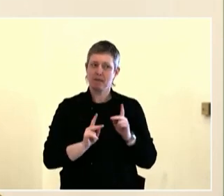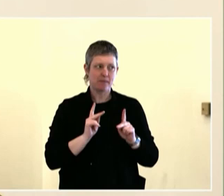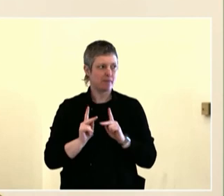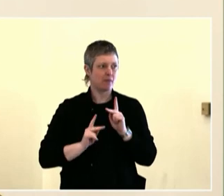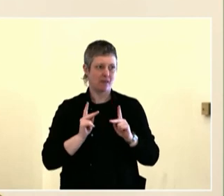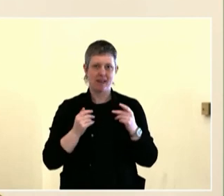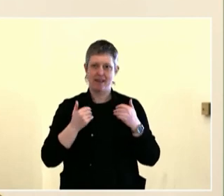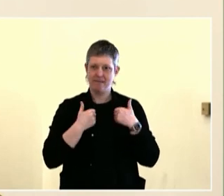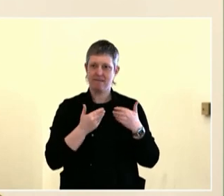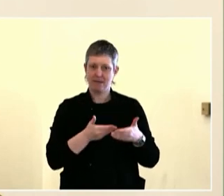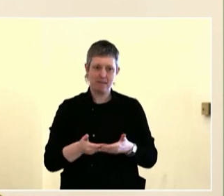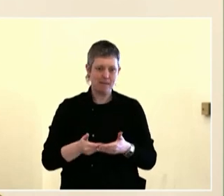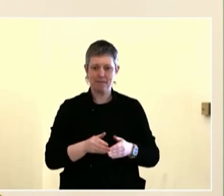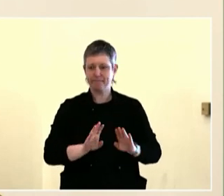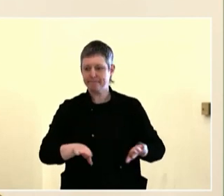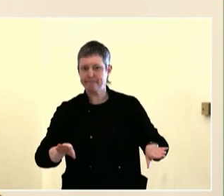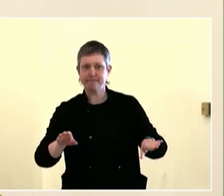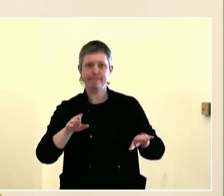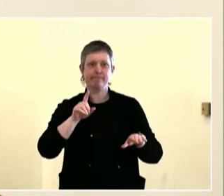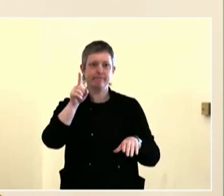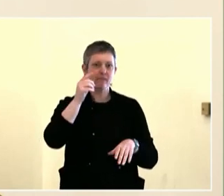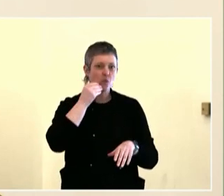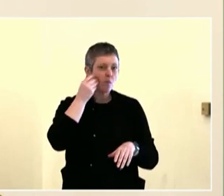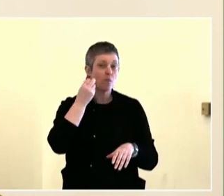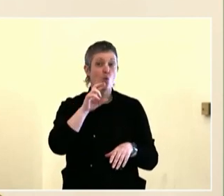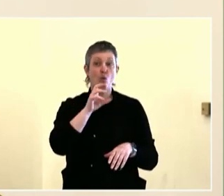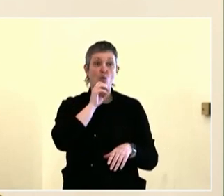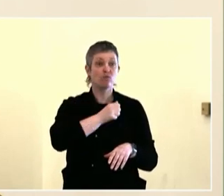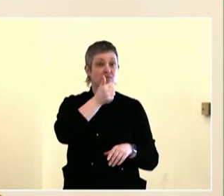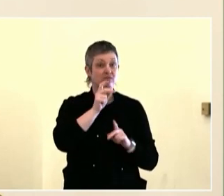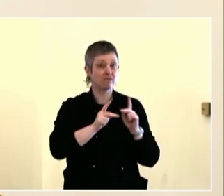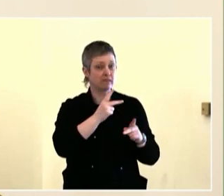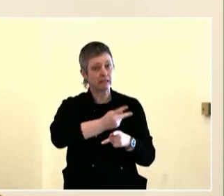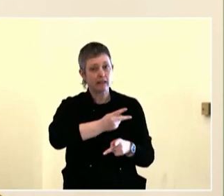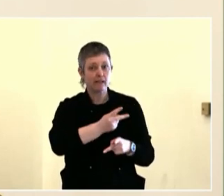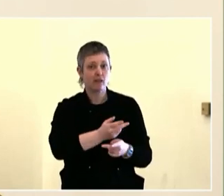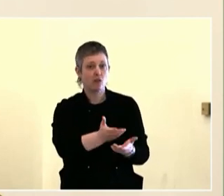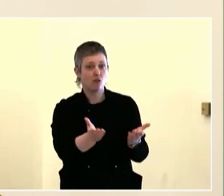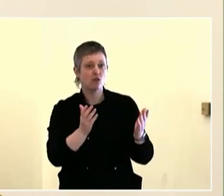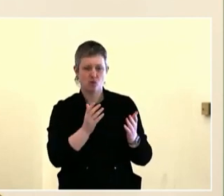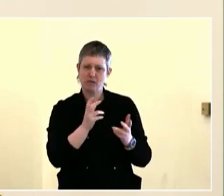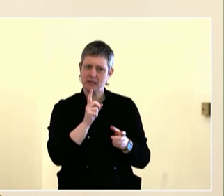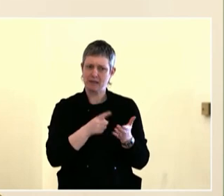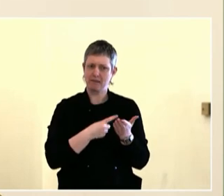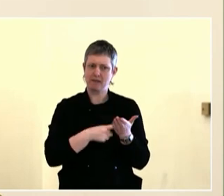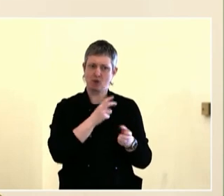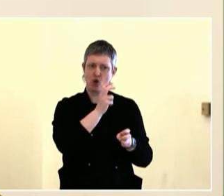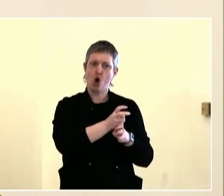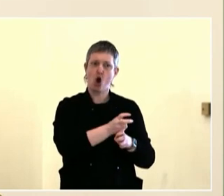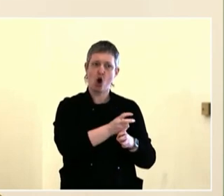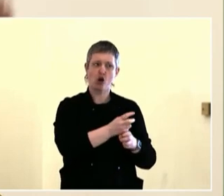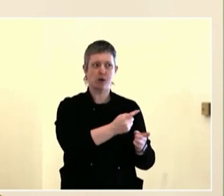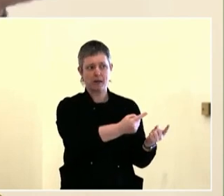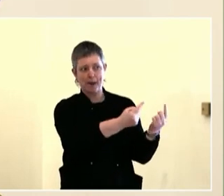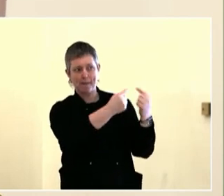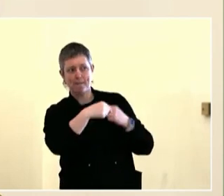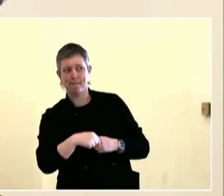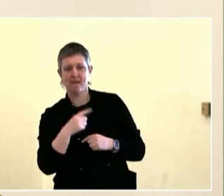bridges, but it also creates more silos. So what I mean by that is, if commissioners are engaging